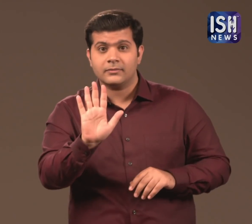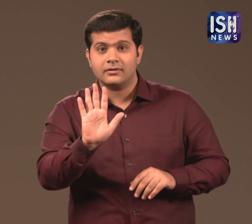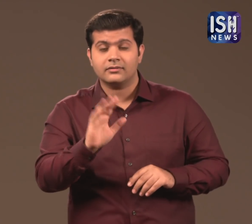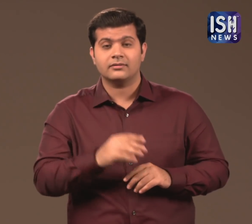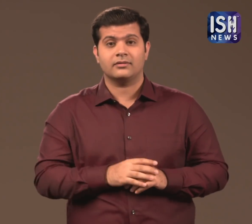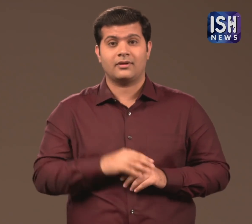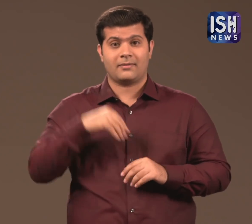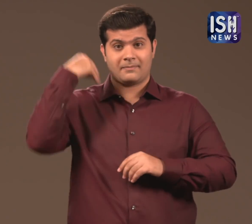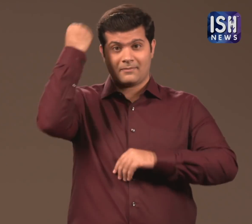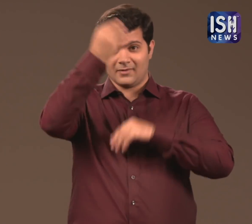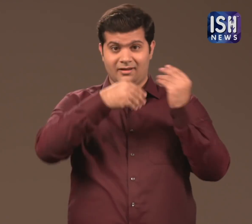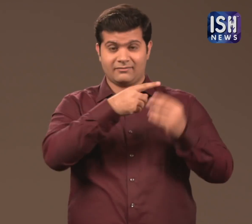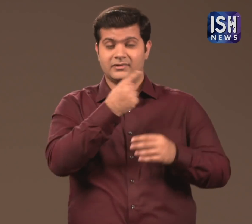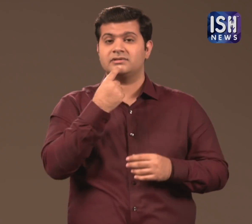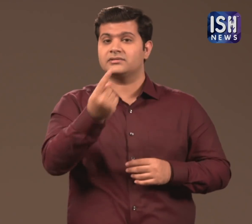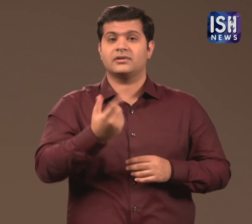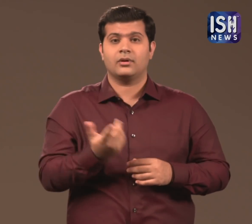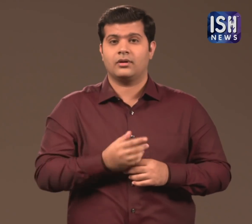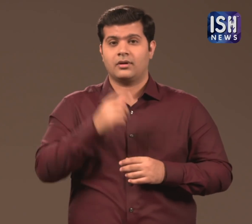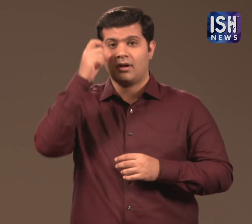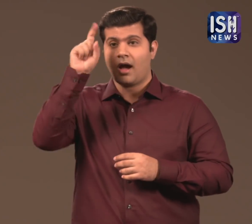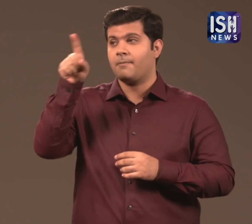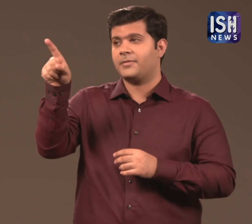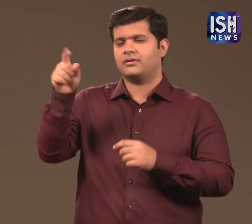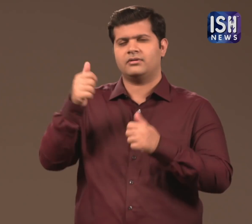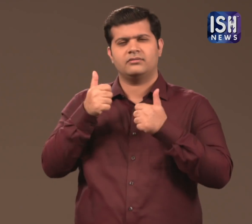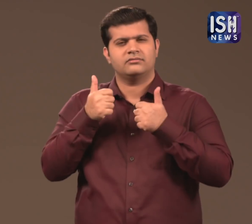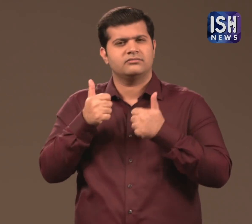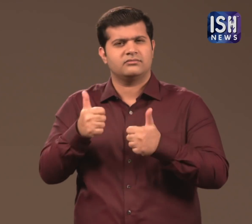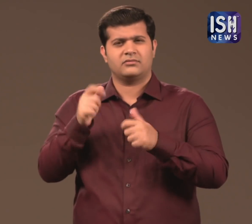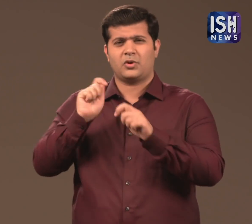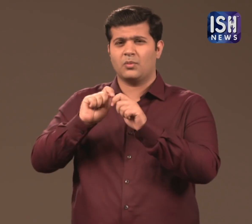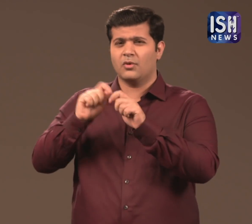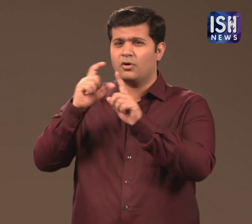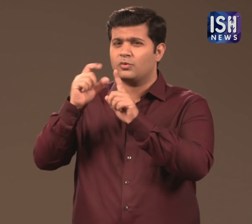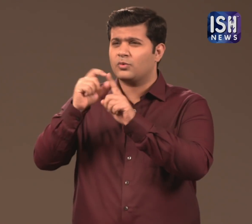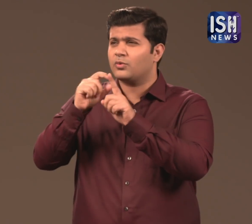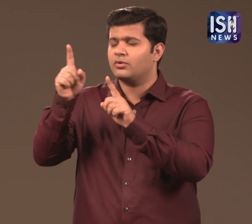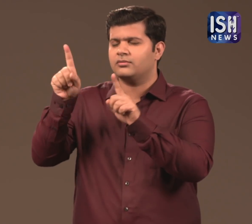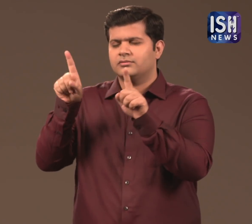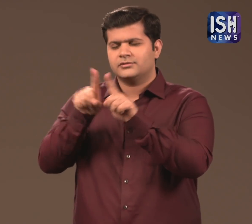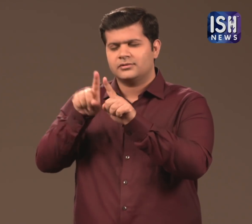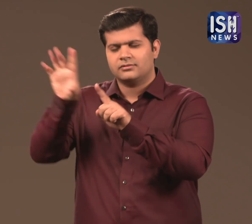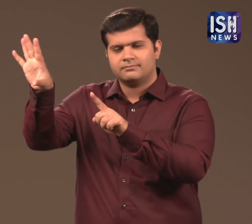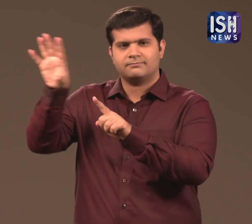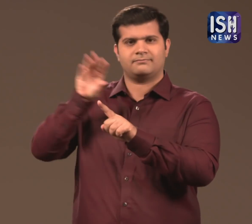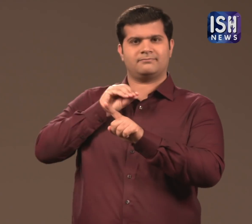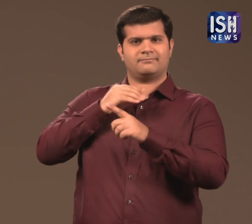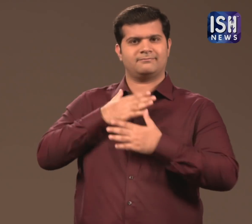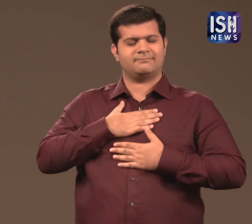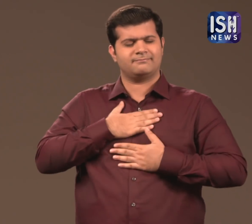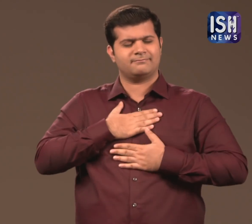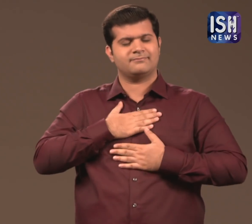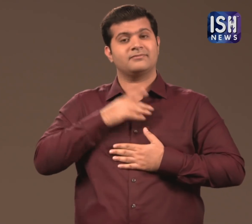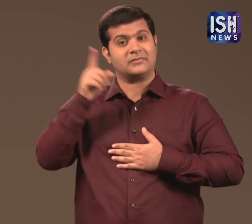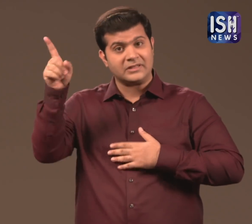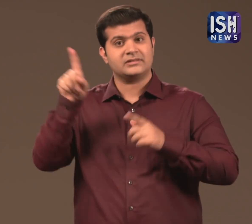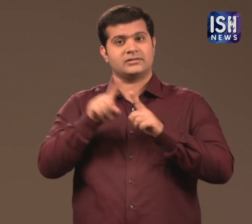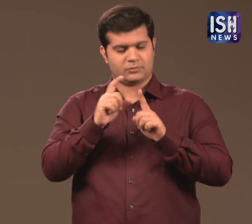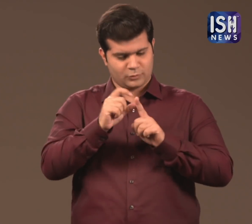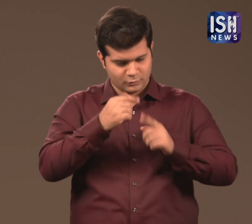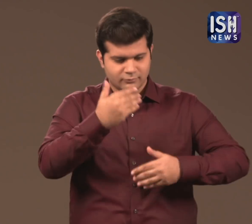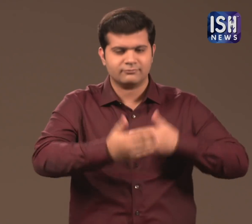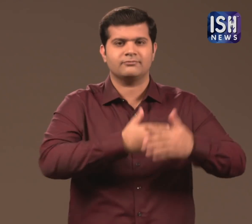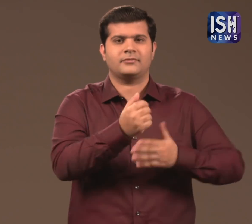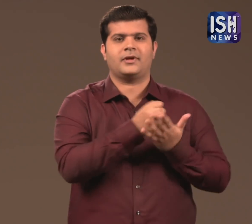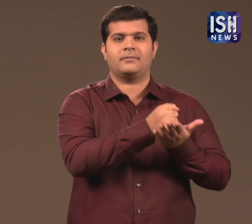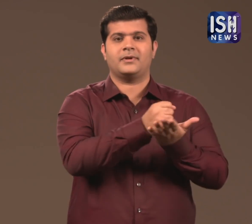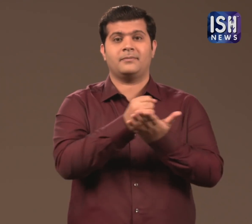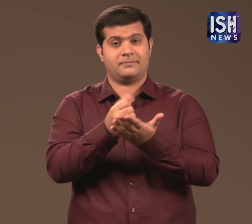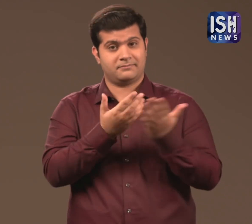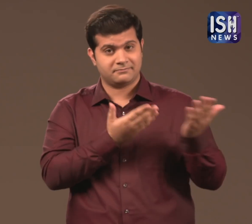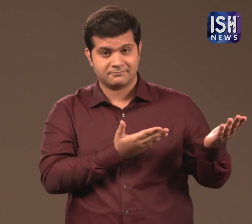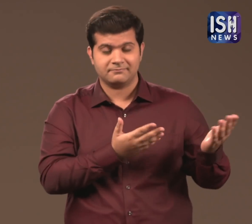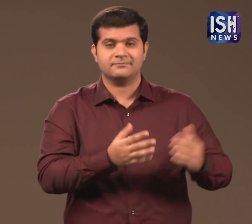Mayawati said that BSP is inspired by Ambedkar, and will works for the welfare of the society.